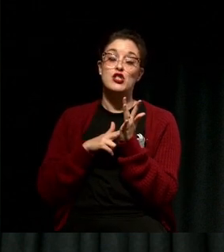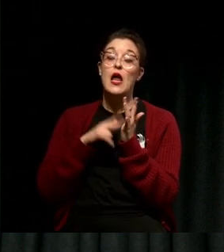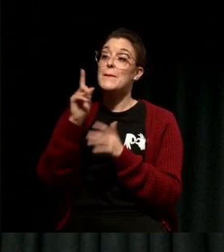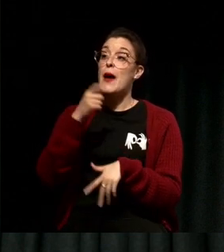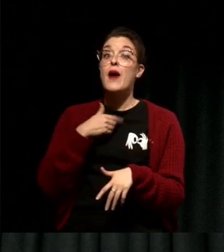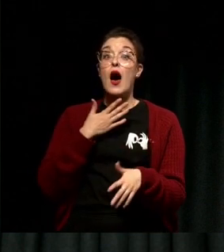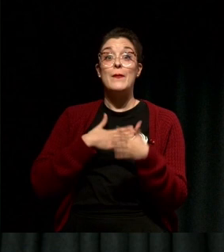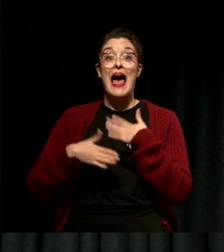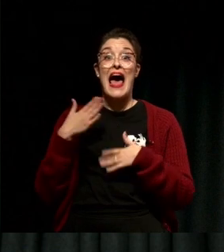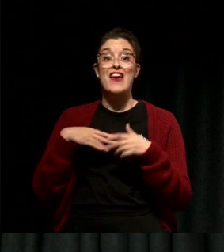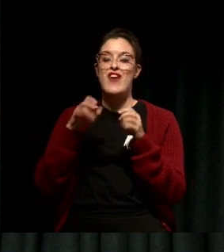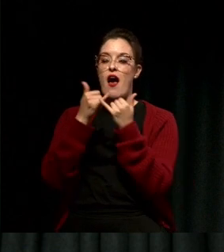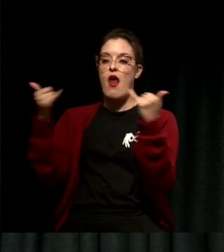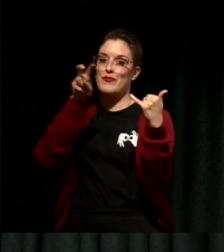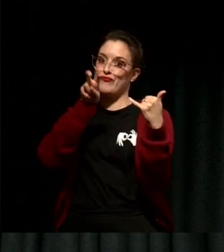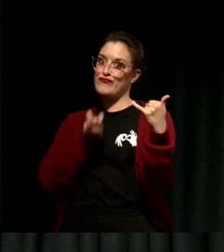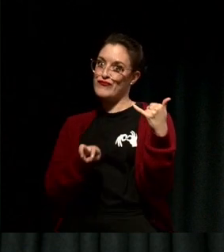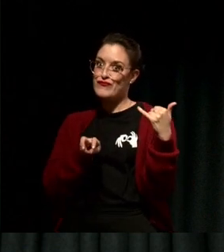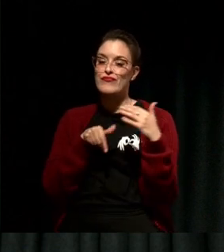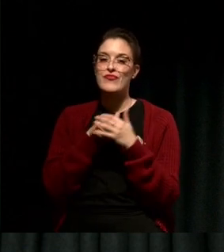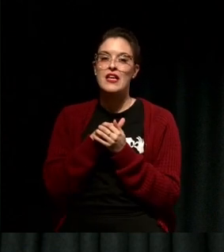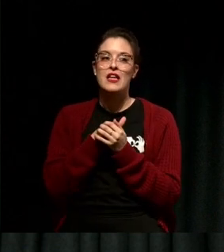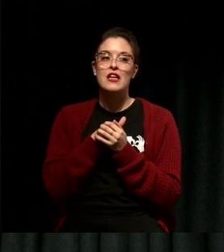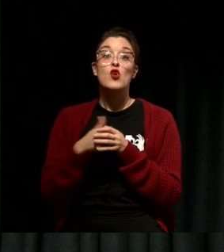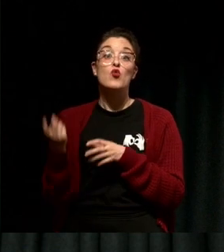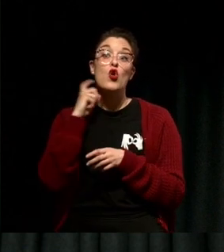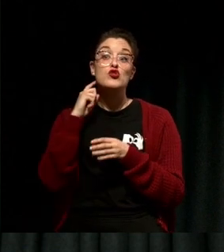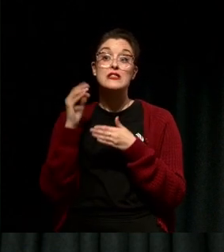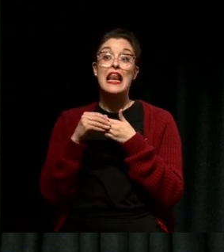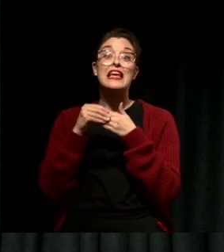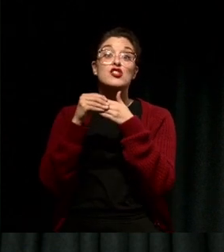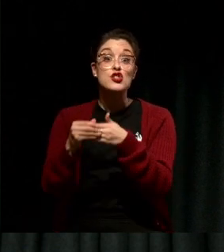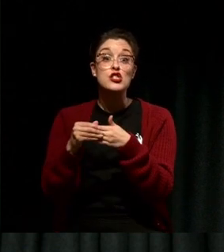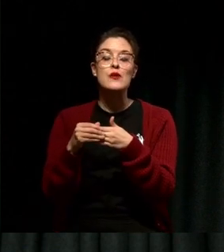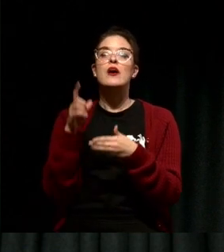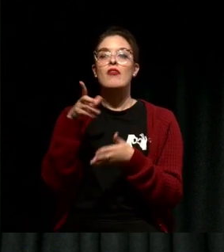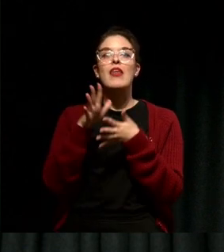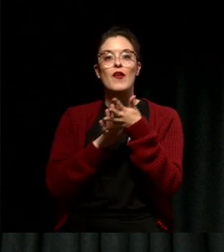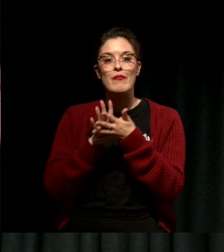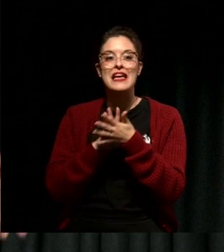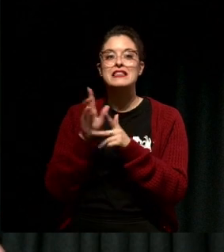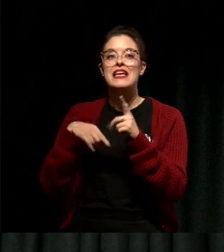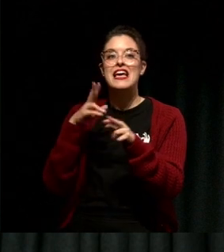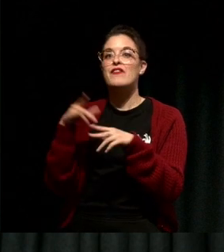See, Conscious Leadership teaches us that when something happens to us, we can stay present or we can drift.